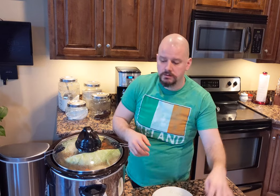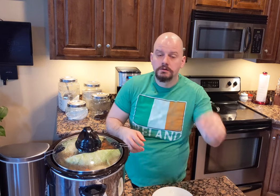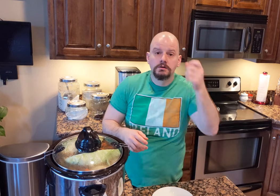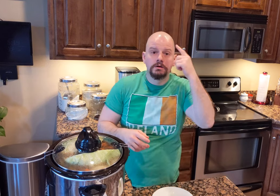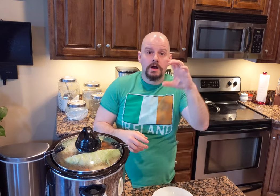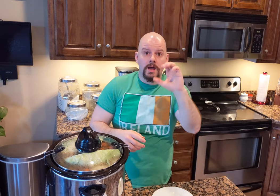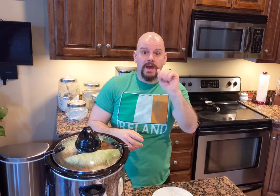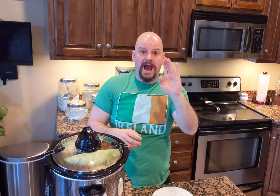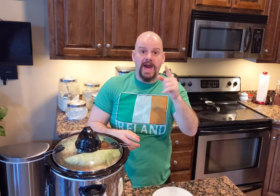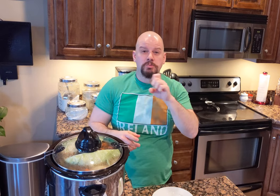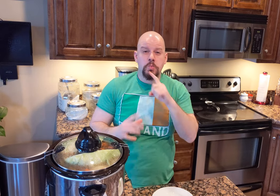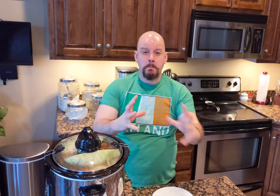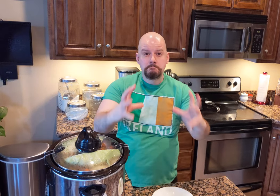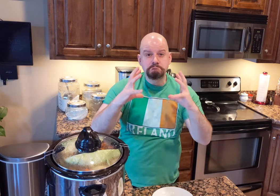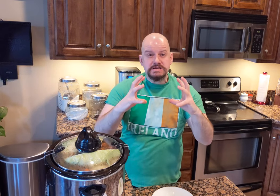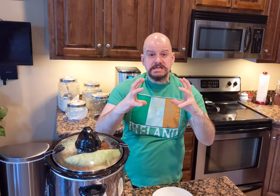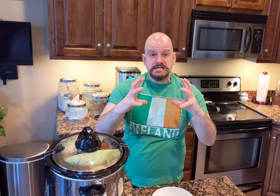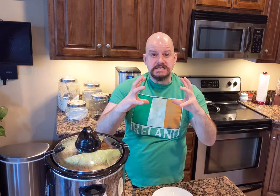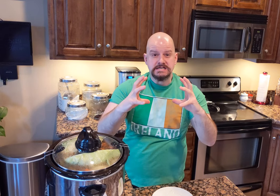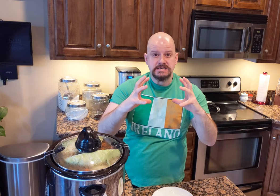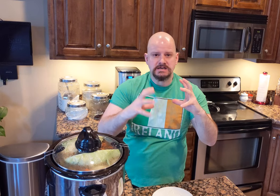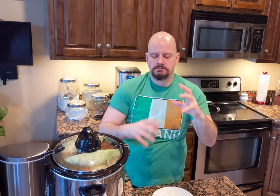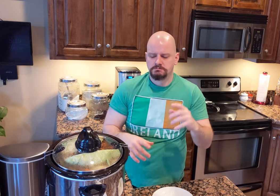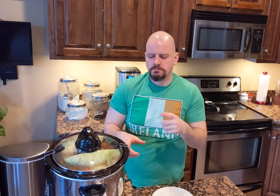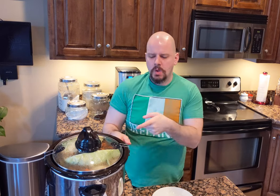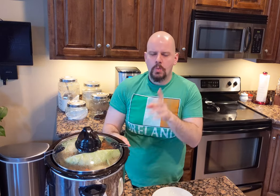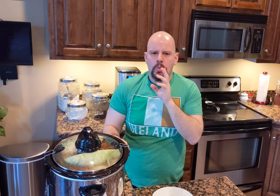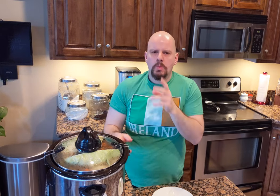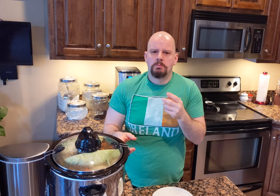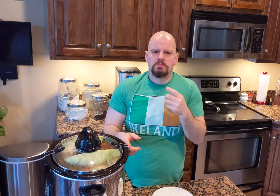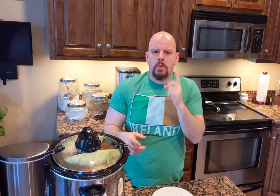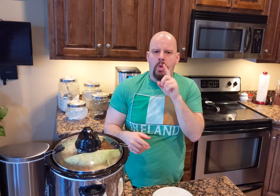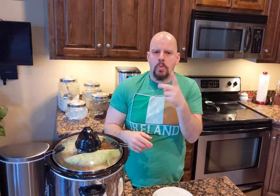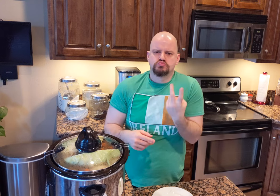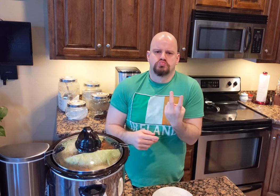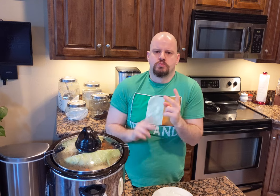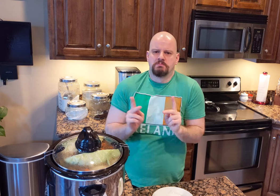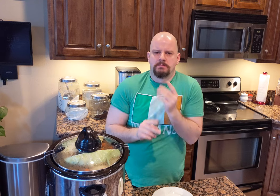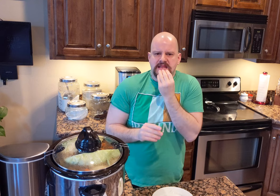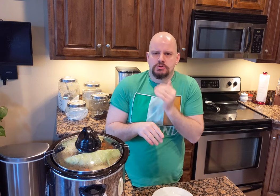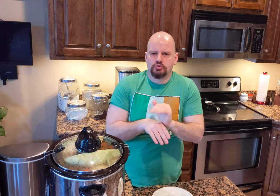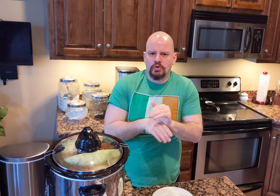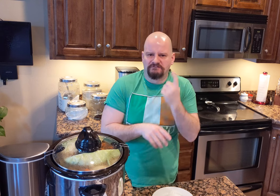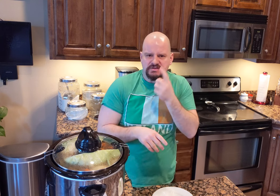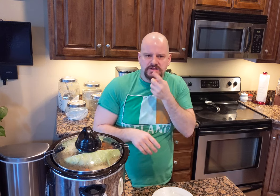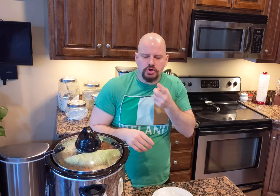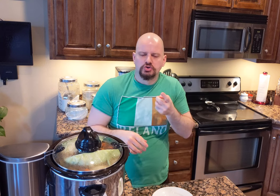The cabbage is huge and there will be only two people eating for dinner.